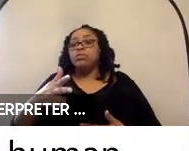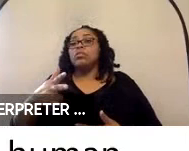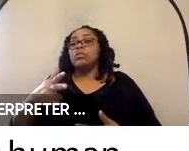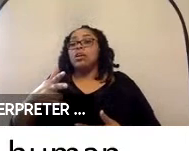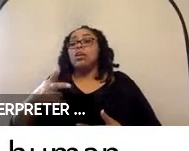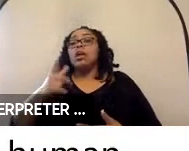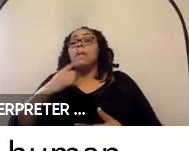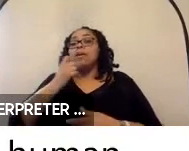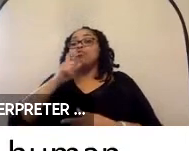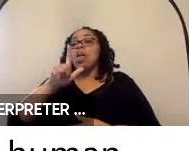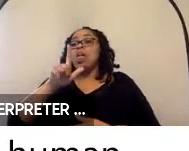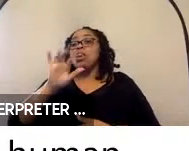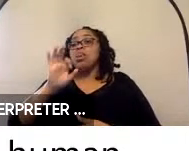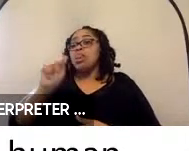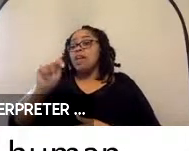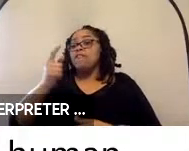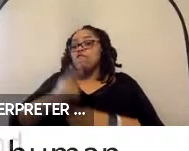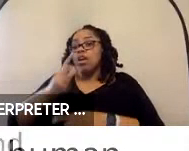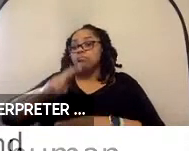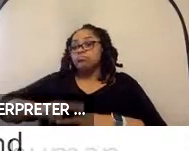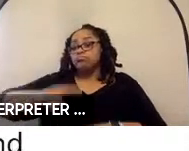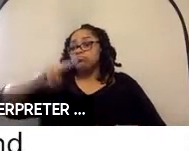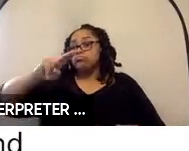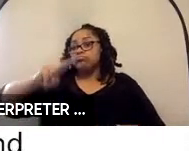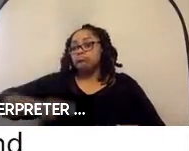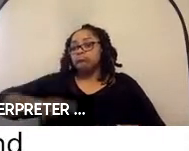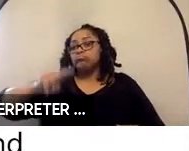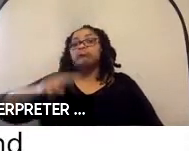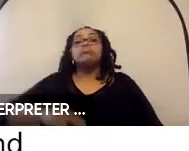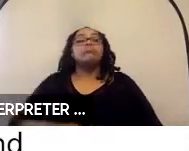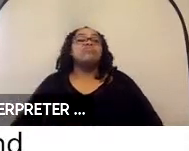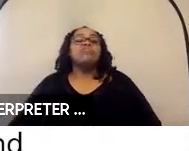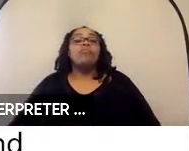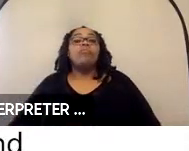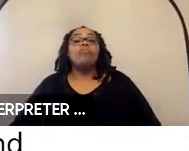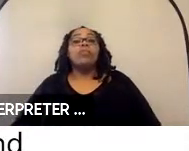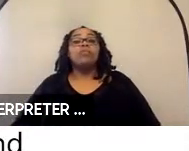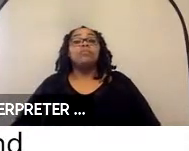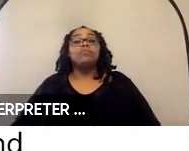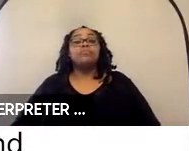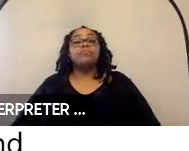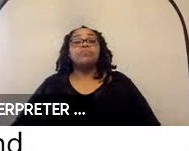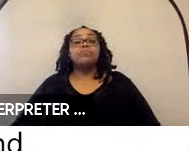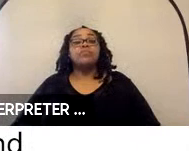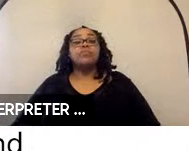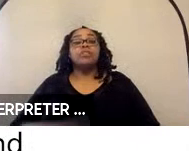correctly. Next slide. So, if you take those design constraints as